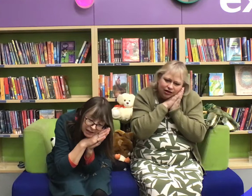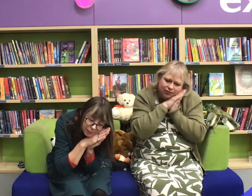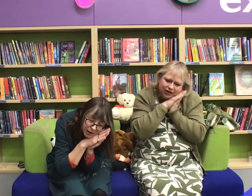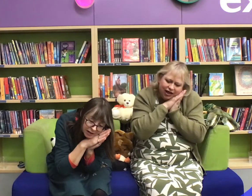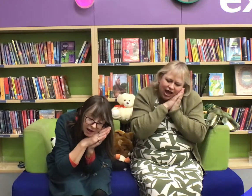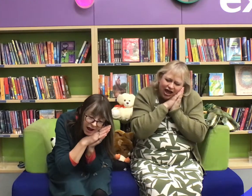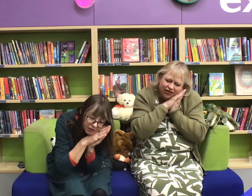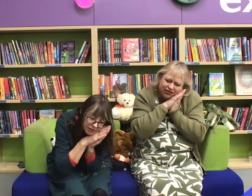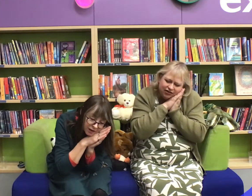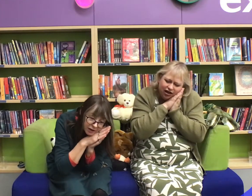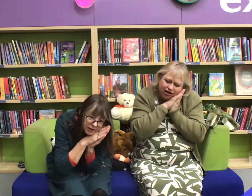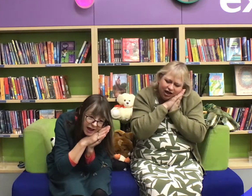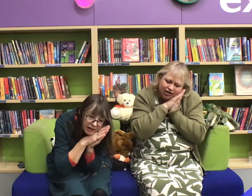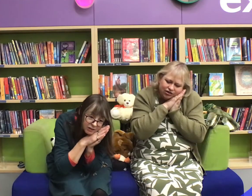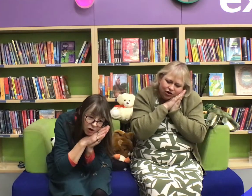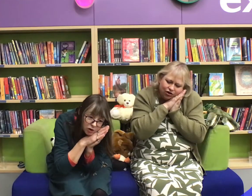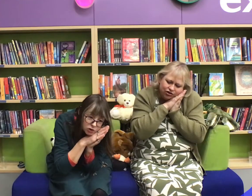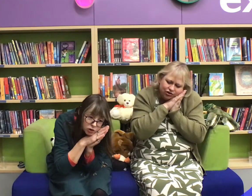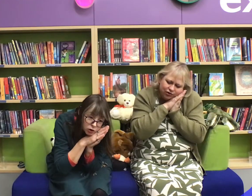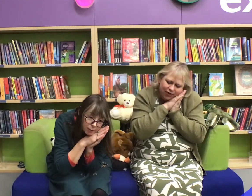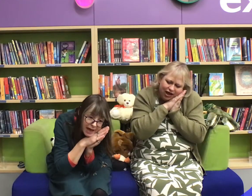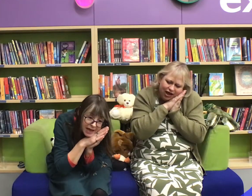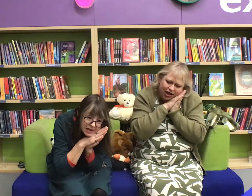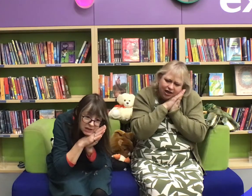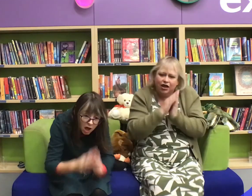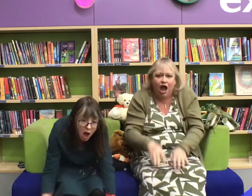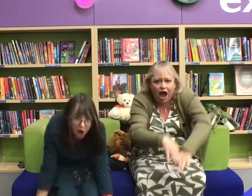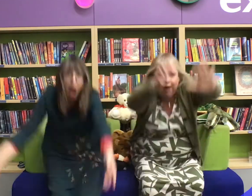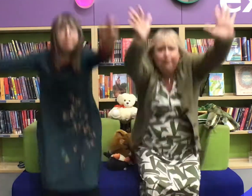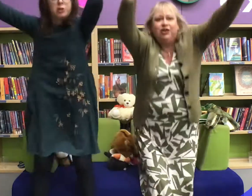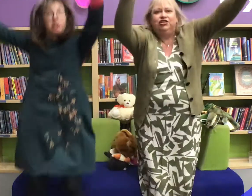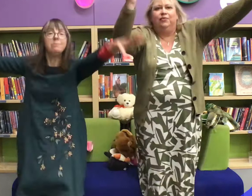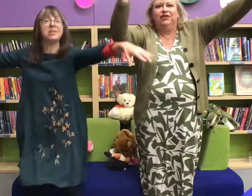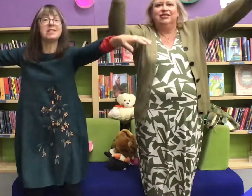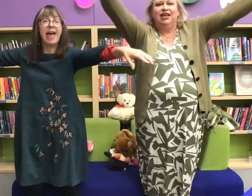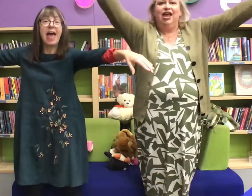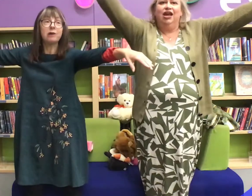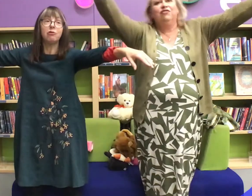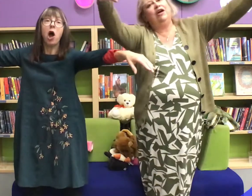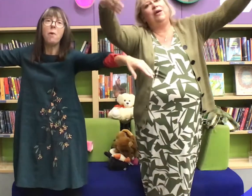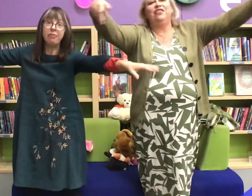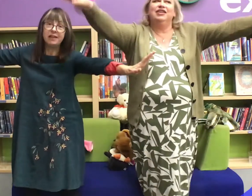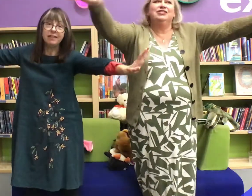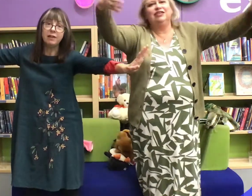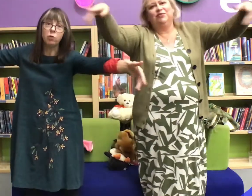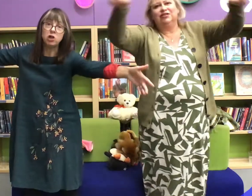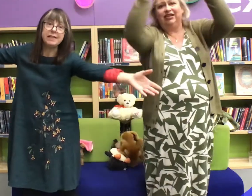and the sun has gone to bed Up jumped the scarecrow and this is what he